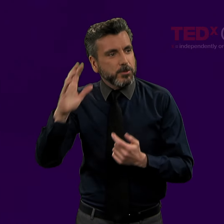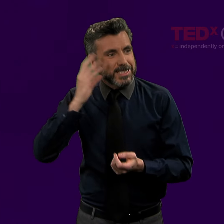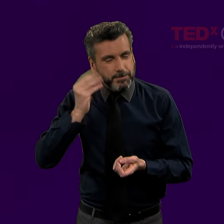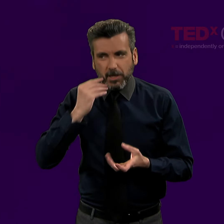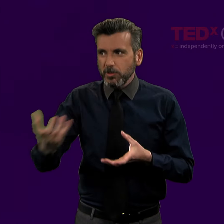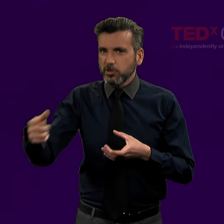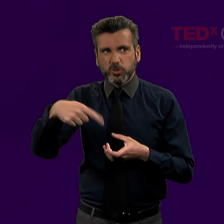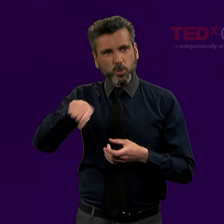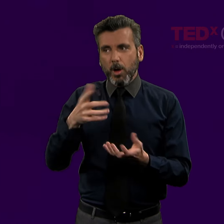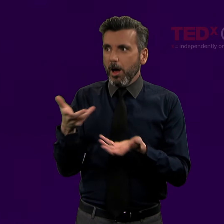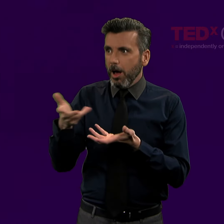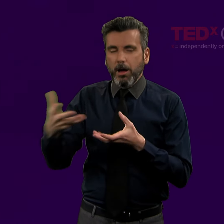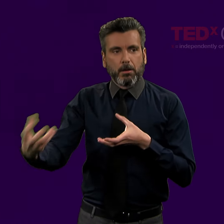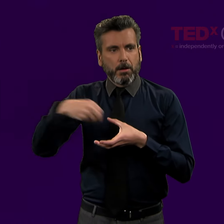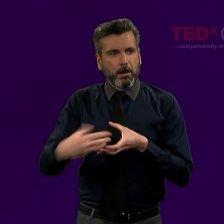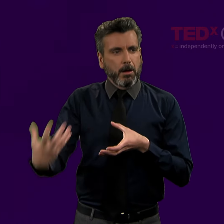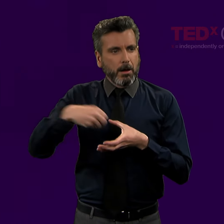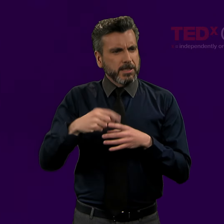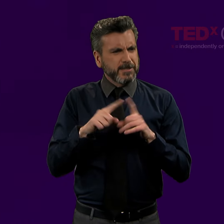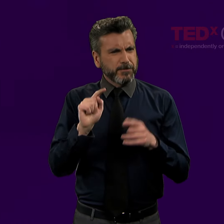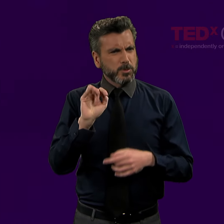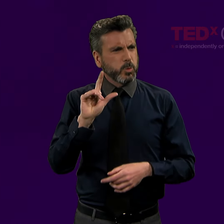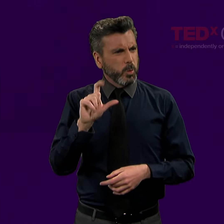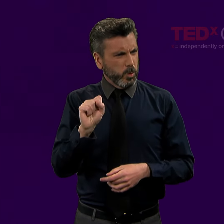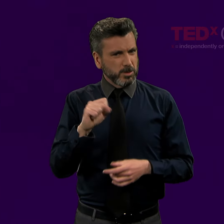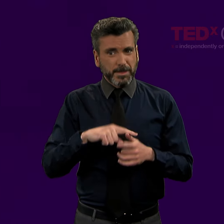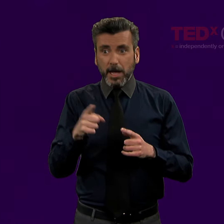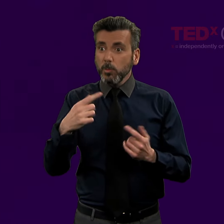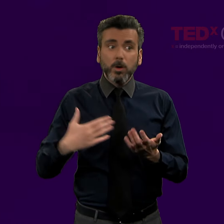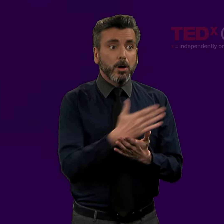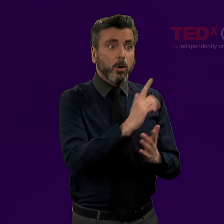you gain knowledge from their experience of navigating the world.